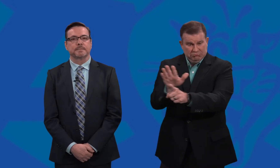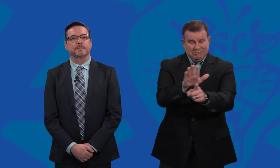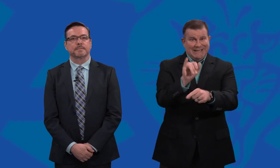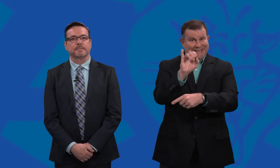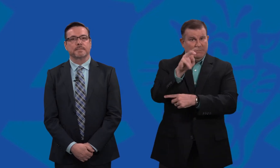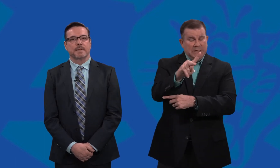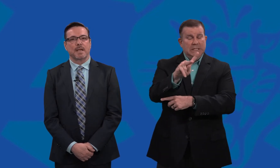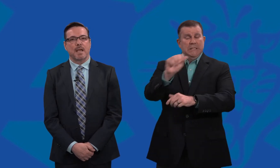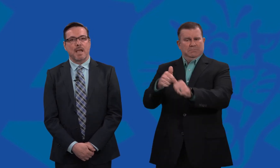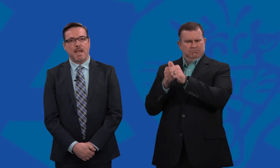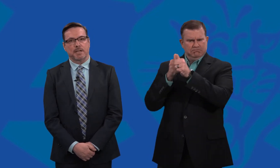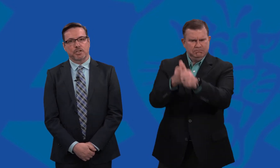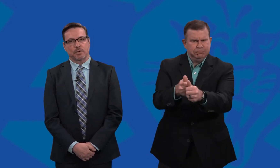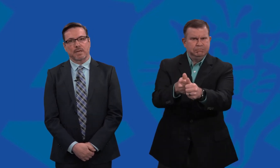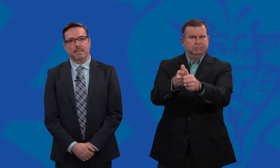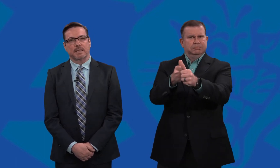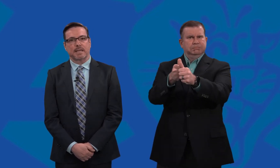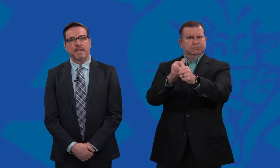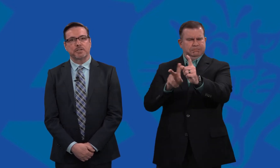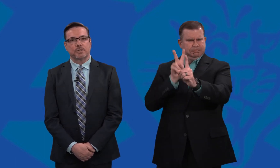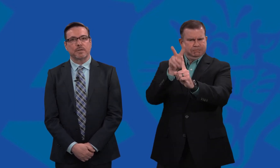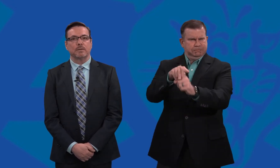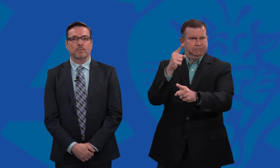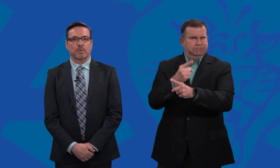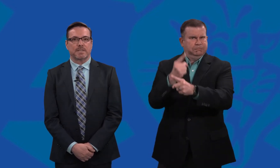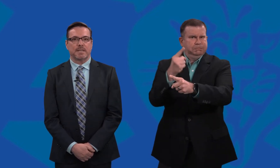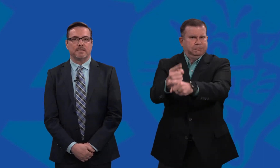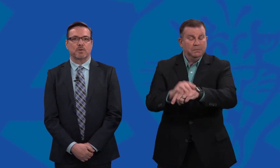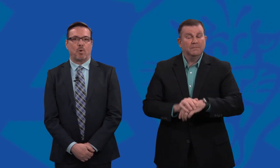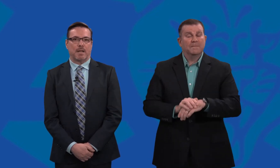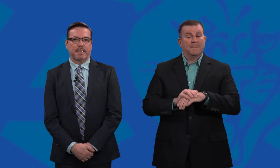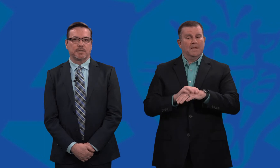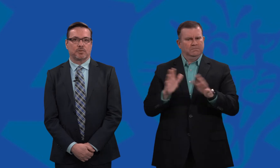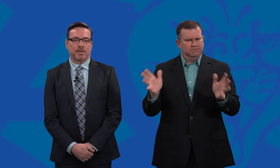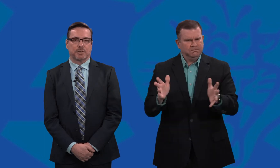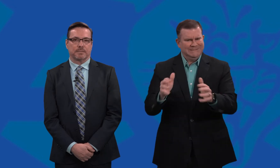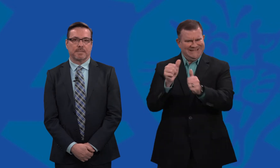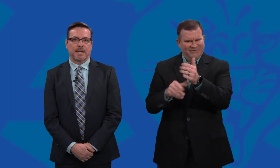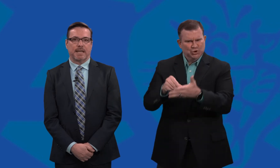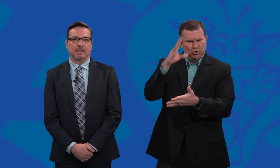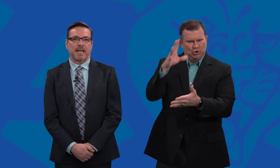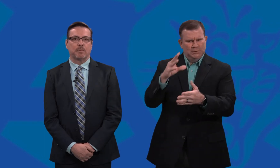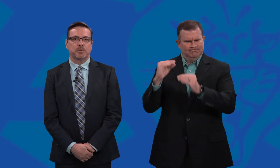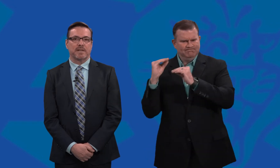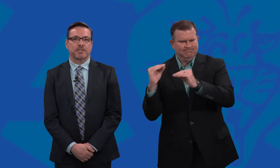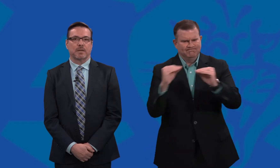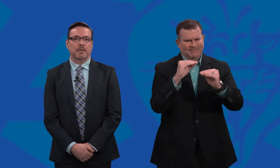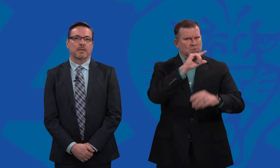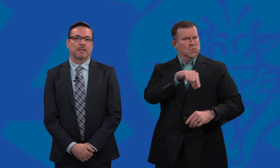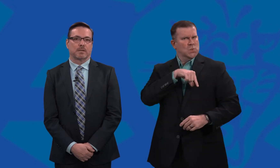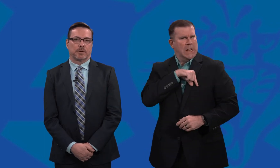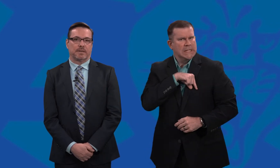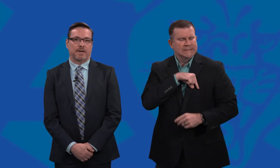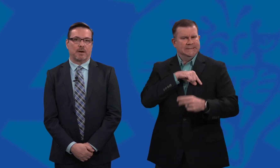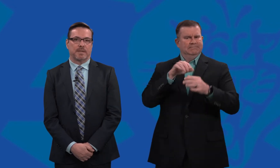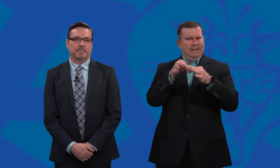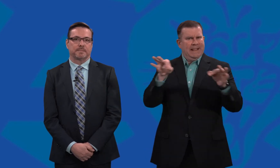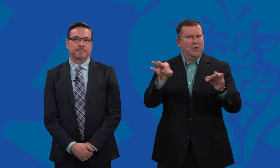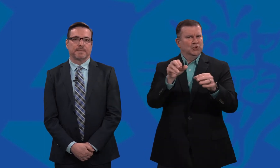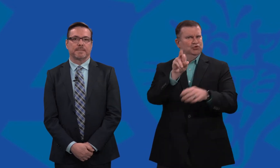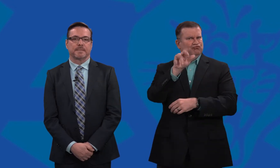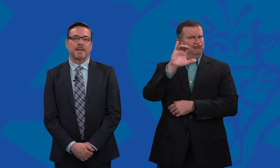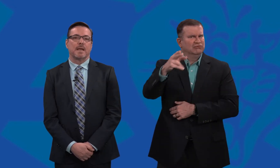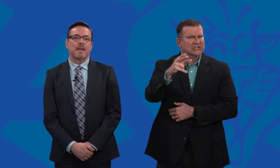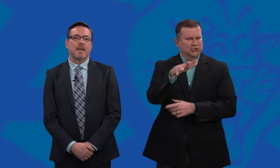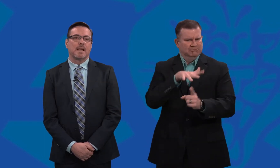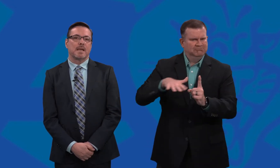ensuring that each student receives quality instruction in a language-rich learning environment,